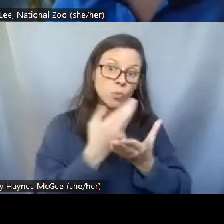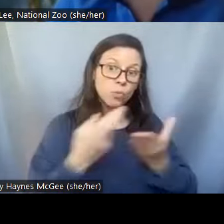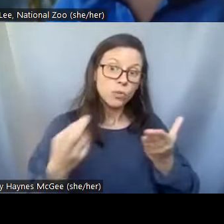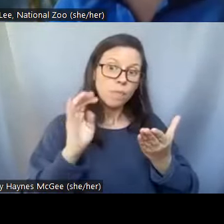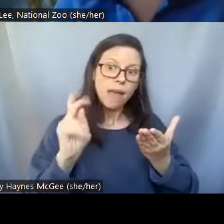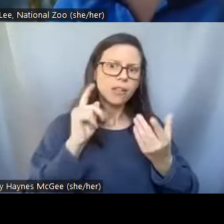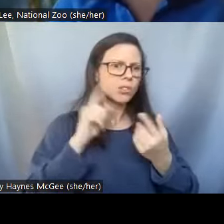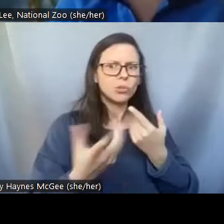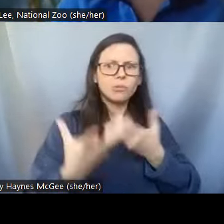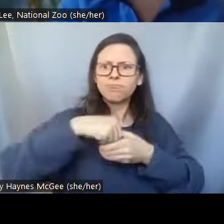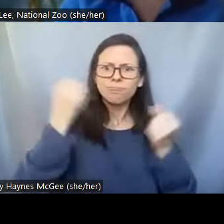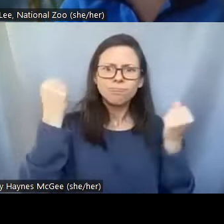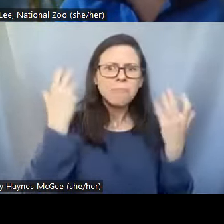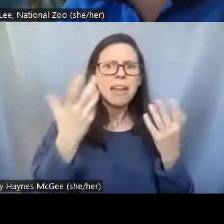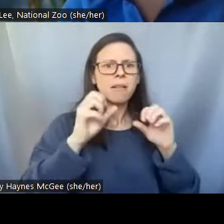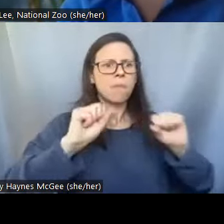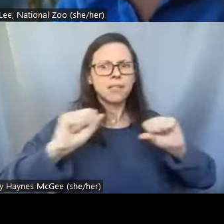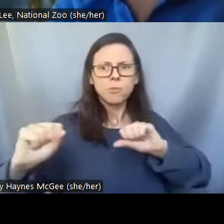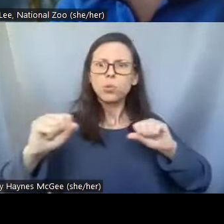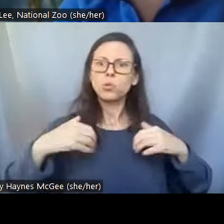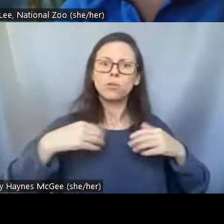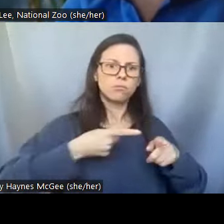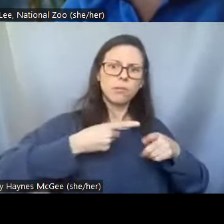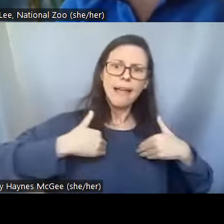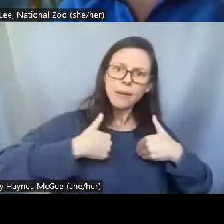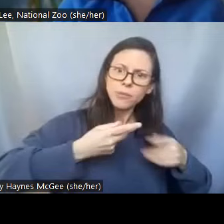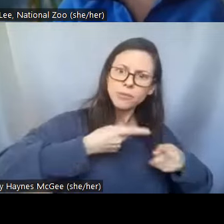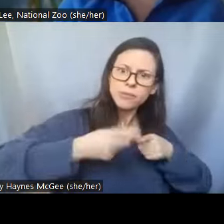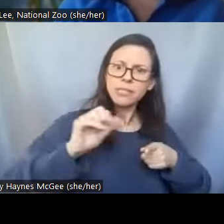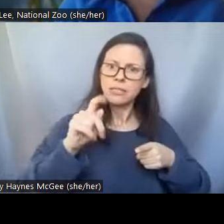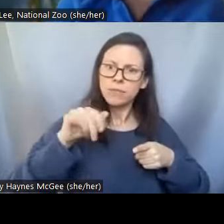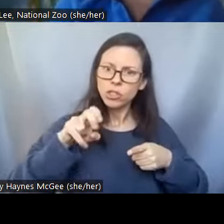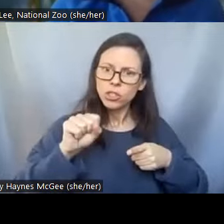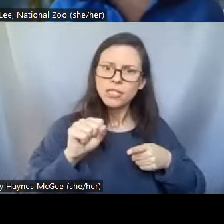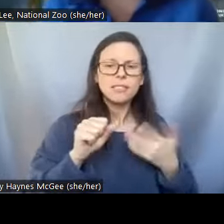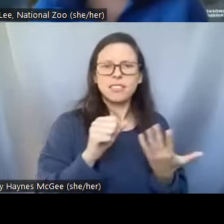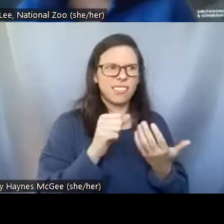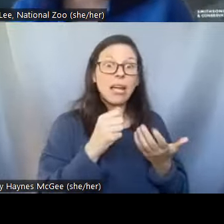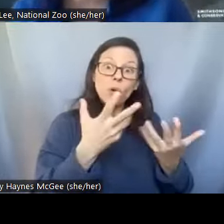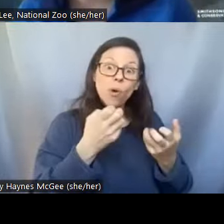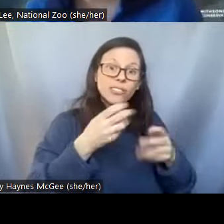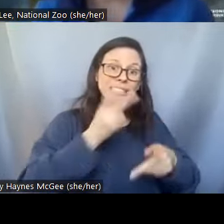as many individuals as we can and we want to be able to keep them for a very long period of time.